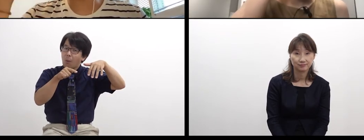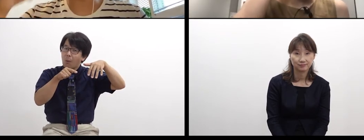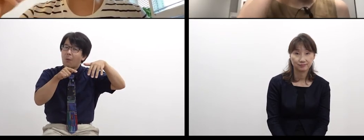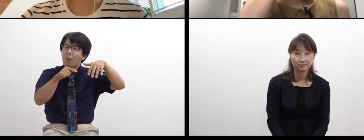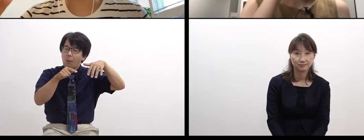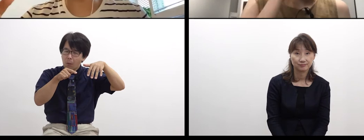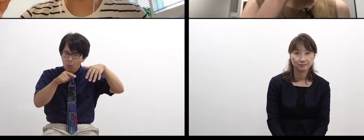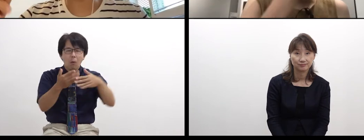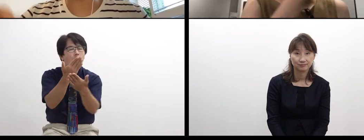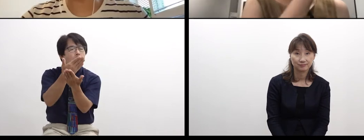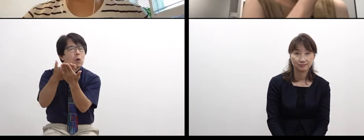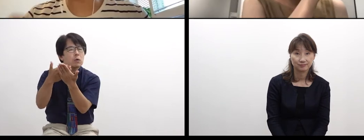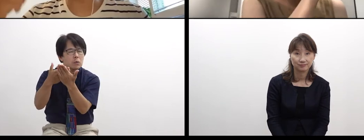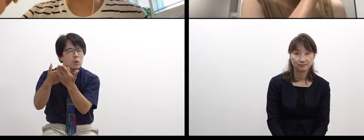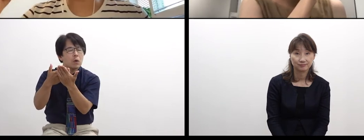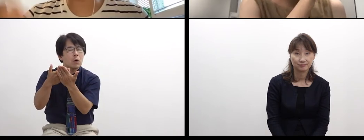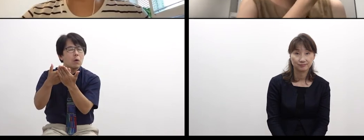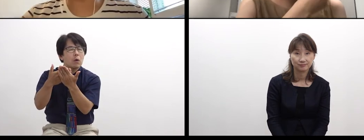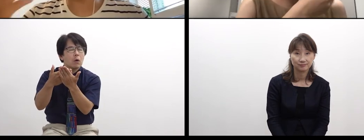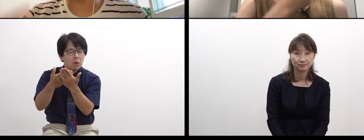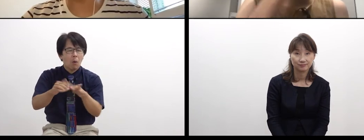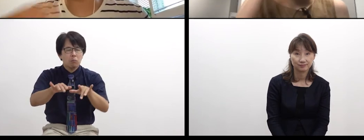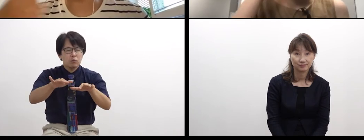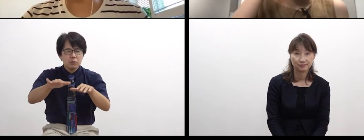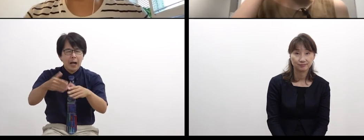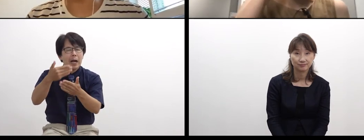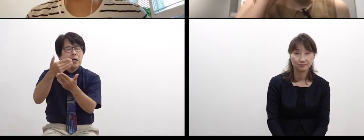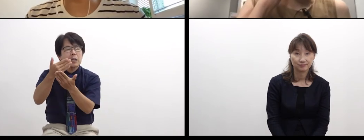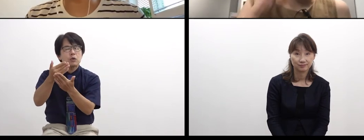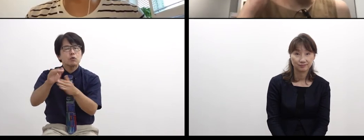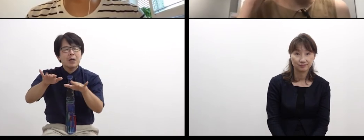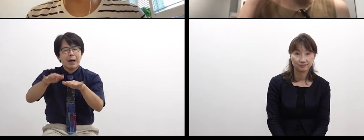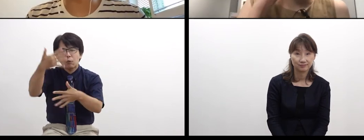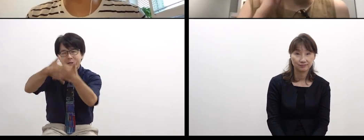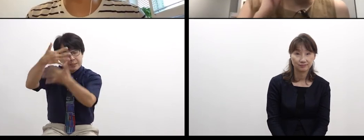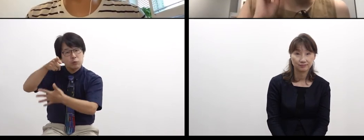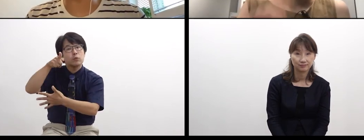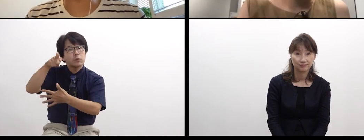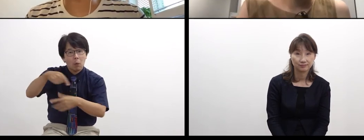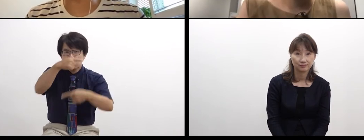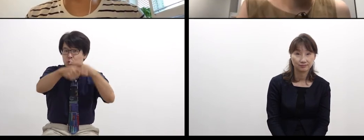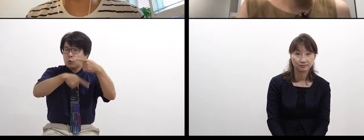I saw on the internet that you do it